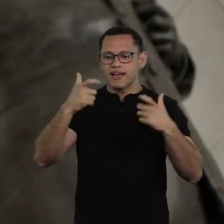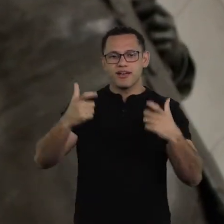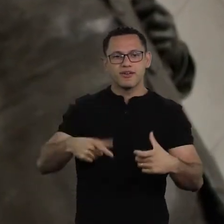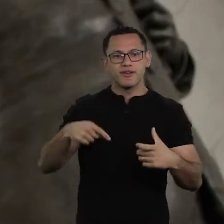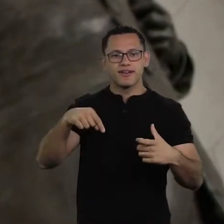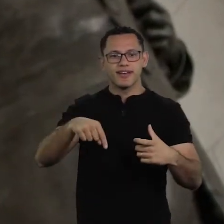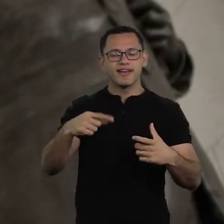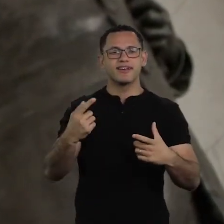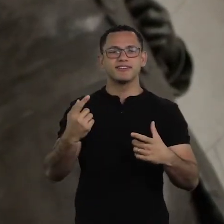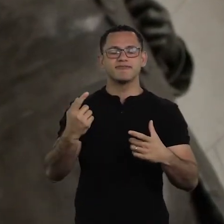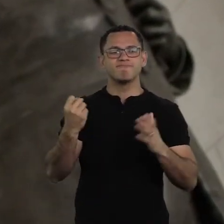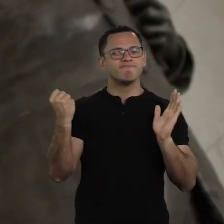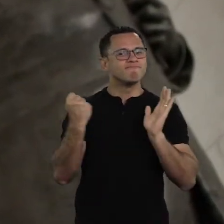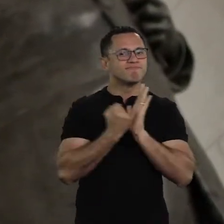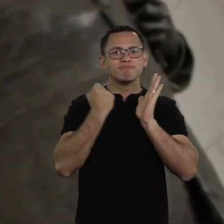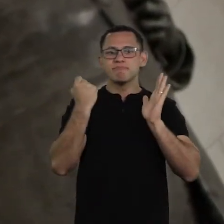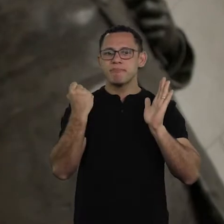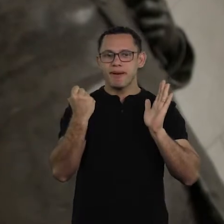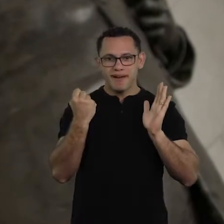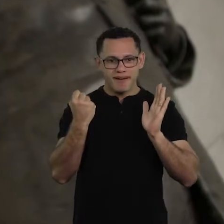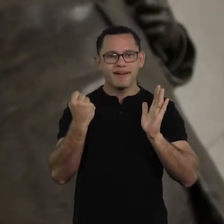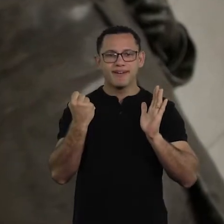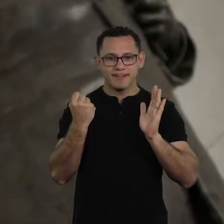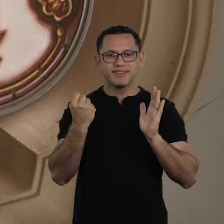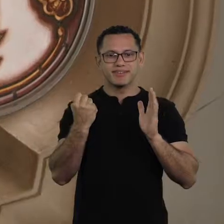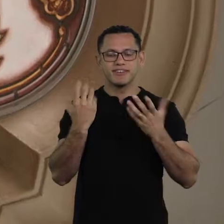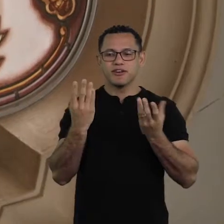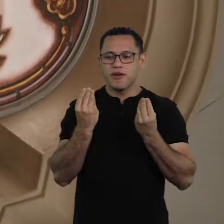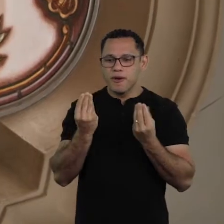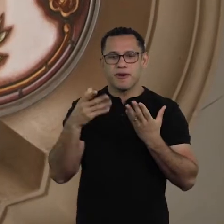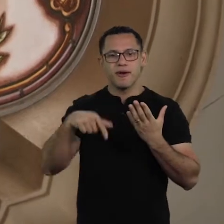very marked and from the occupation to subvert it, right?